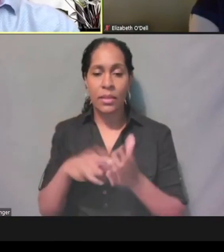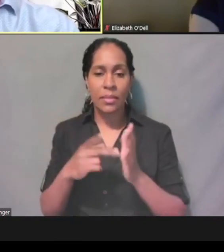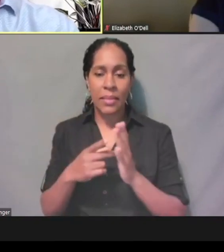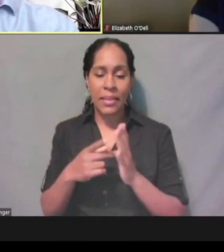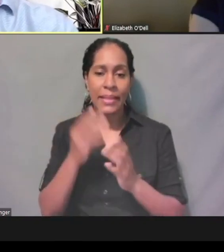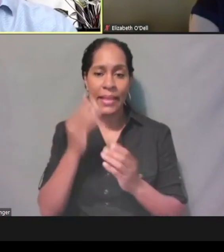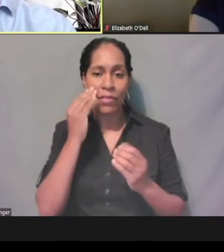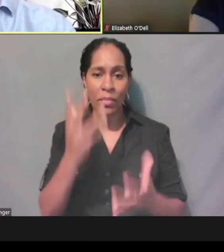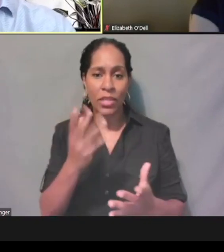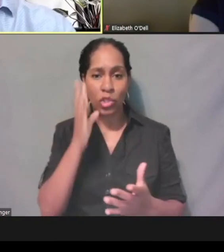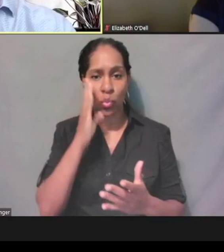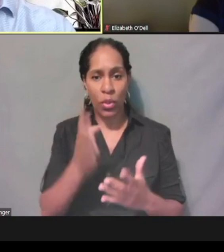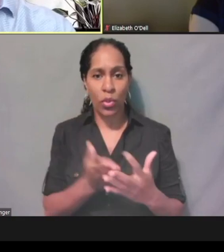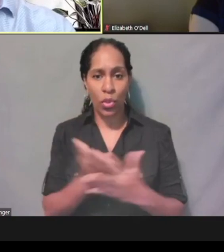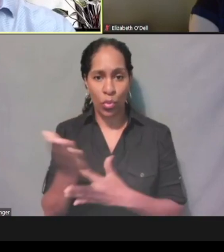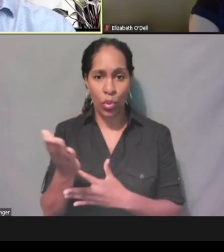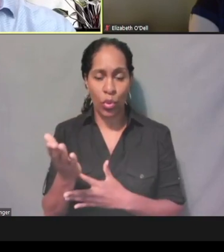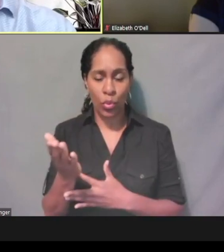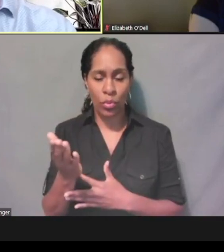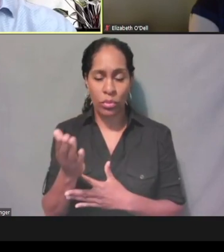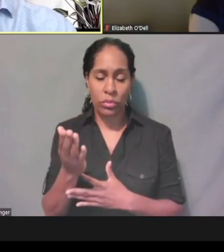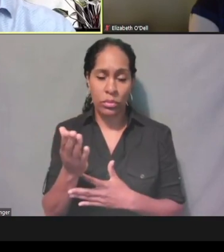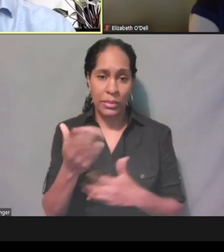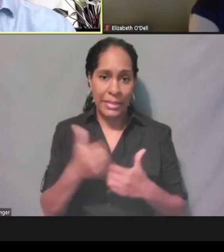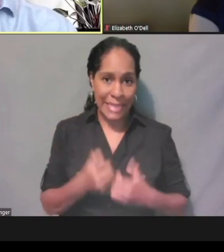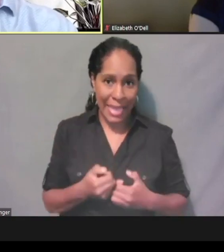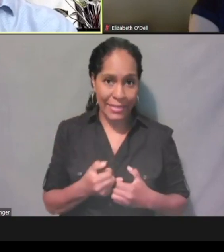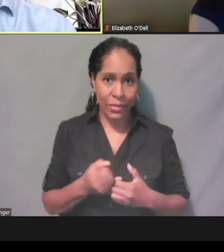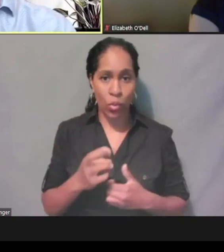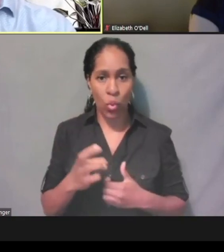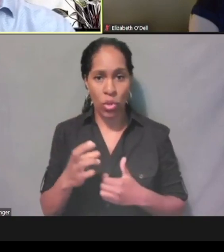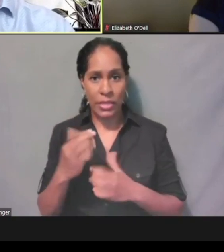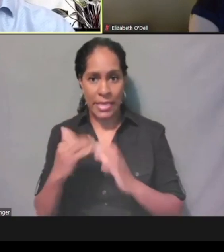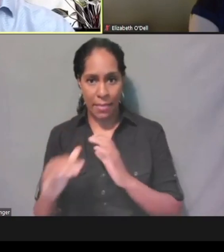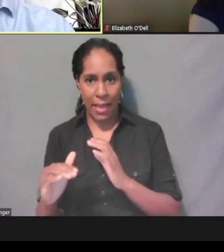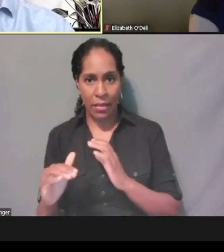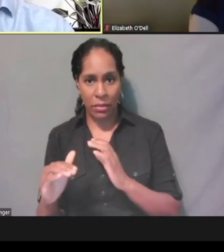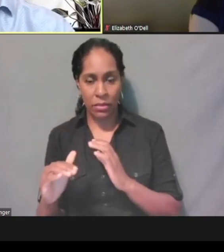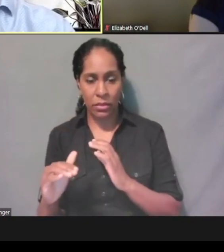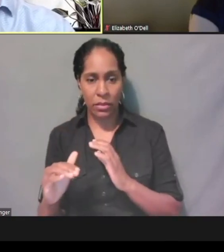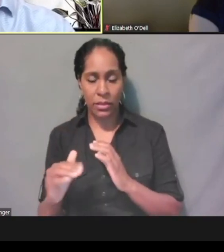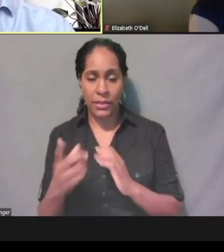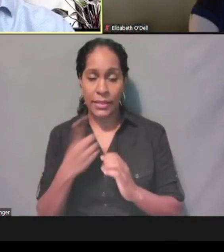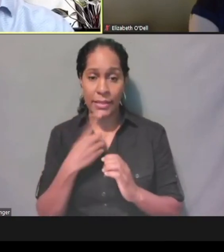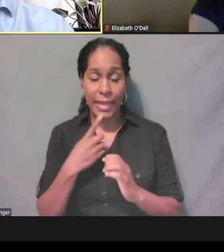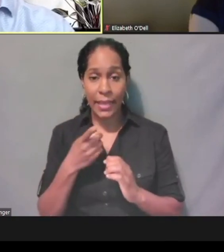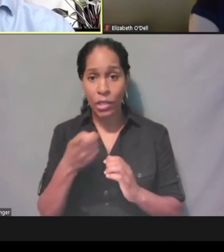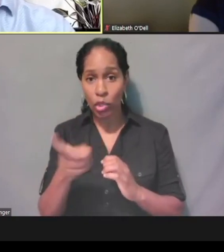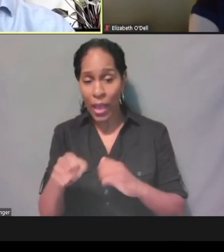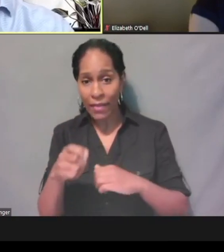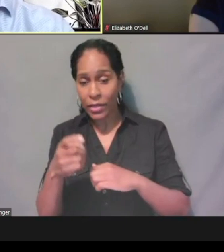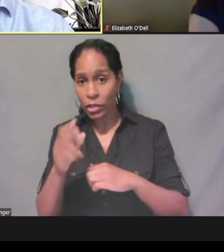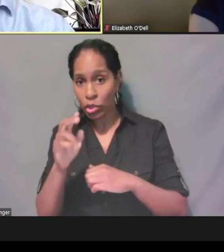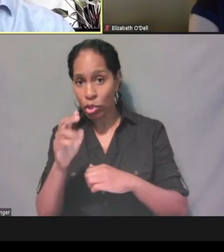They're gonna receive a text or email that says, Hey, you have a notice to go view, go log in.